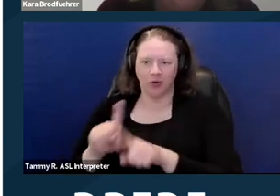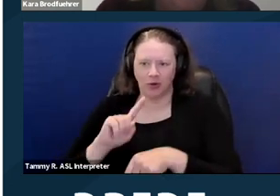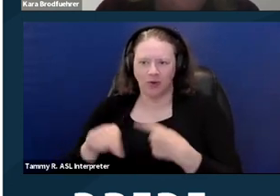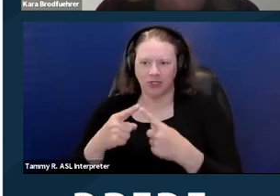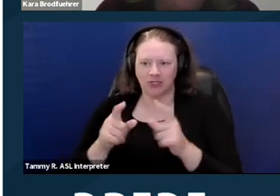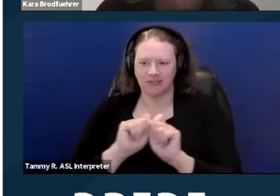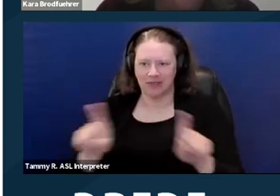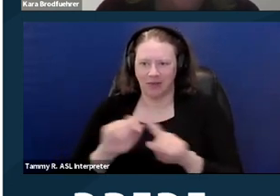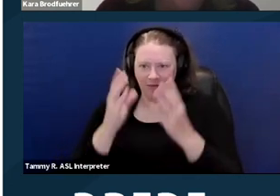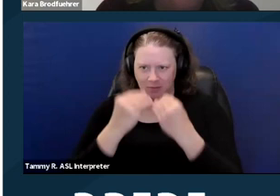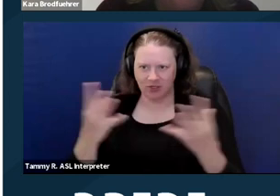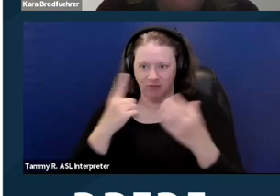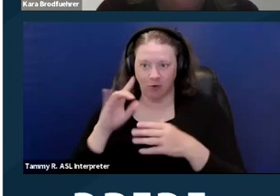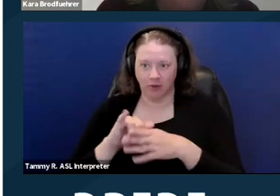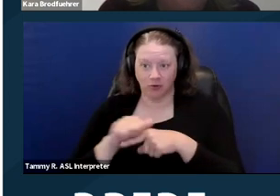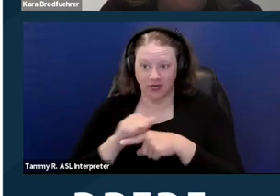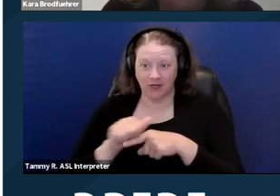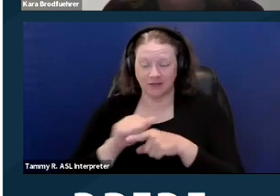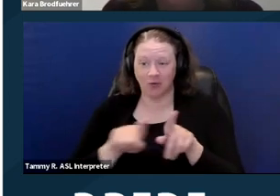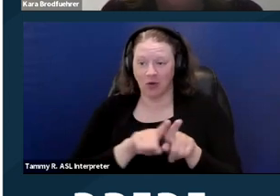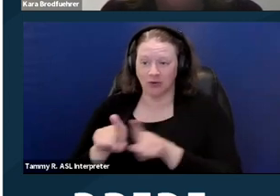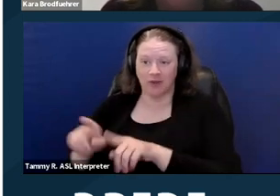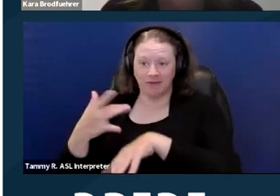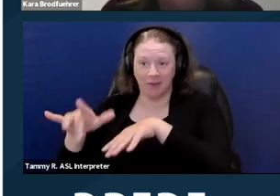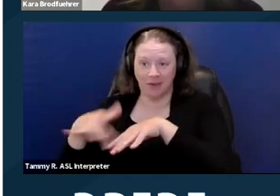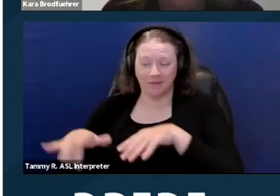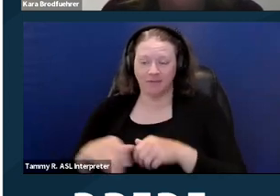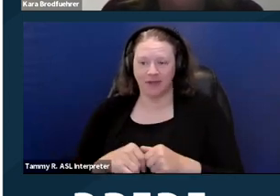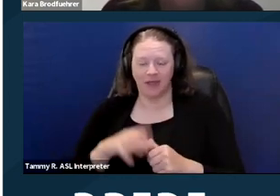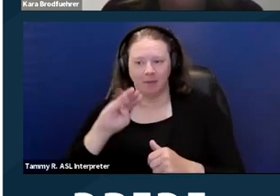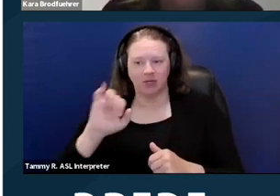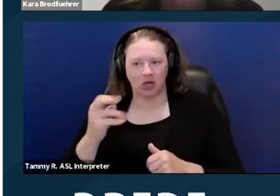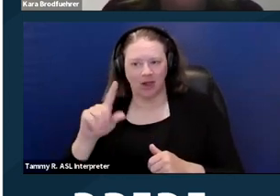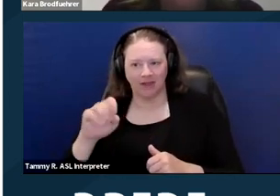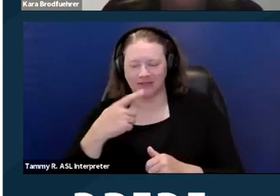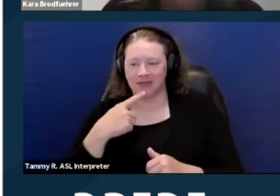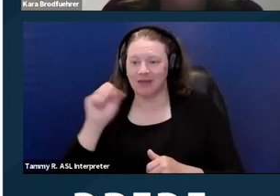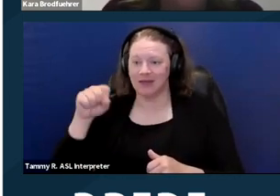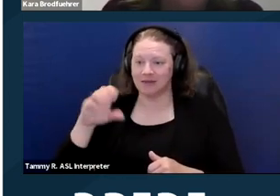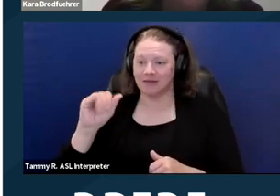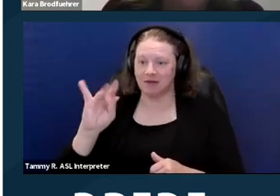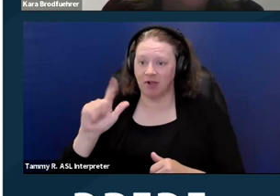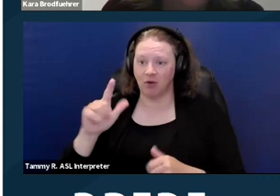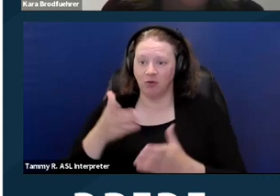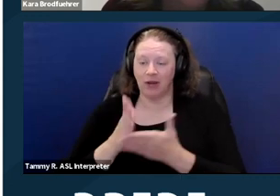the information for those trainings will also be available. [Michelle] Yes, and the Civil Rights Department's trainings are also,